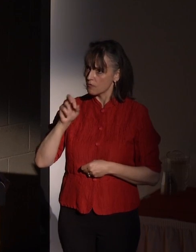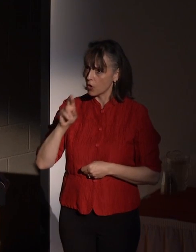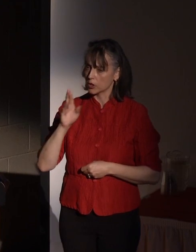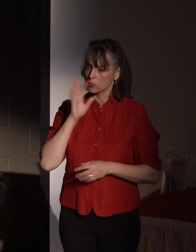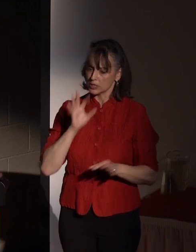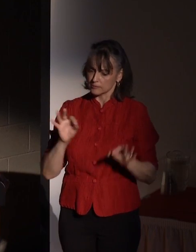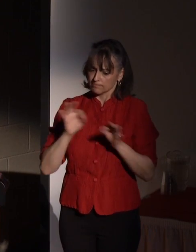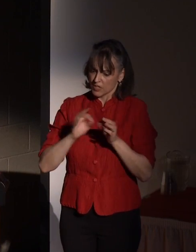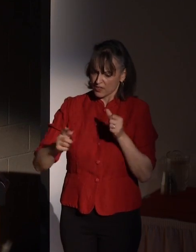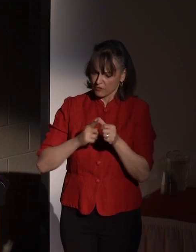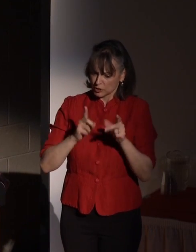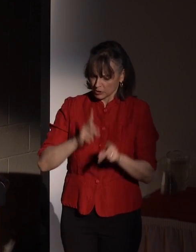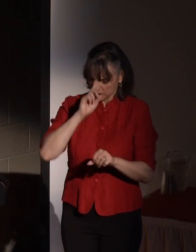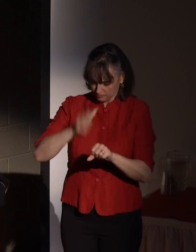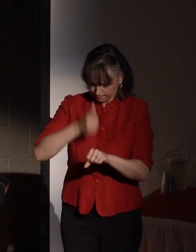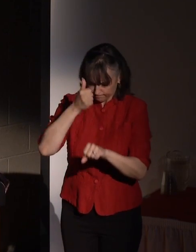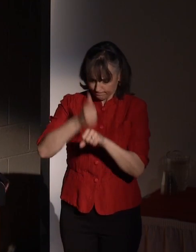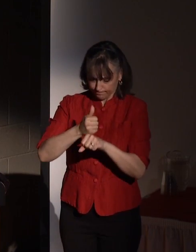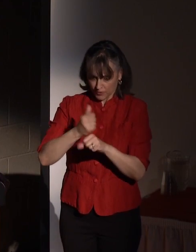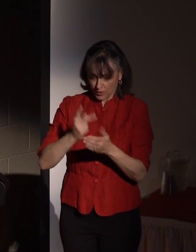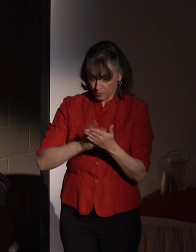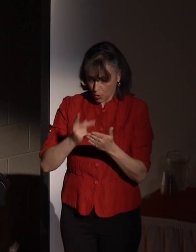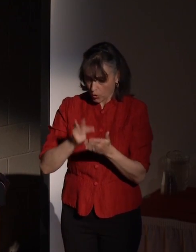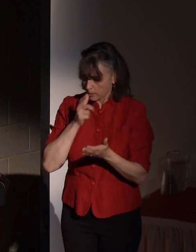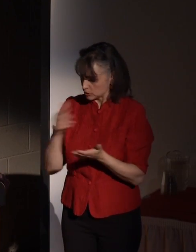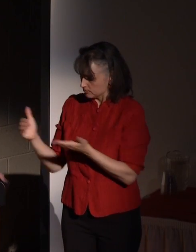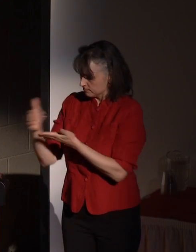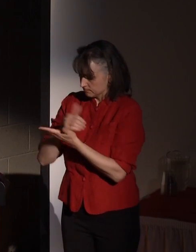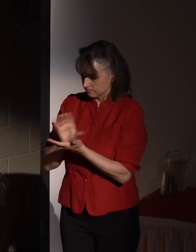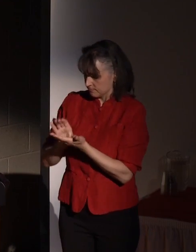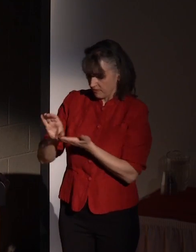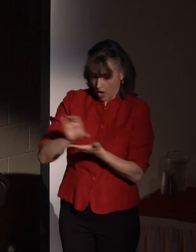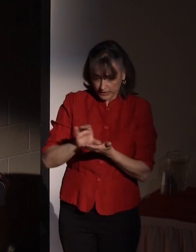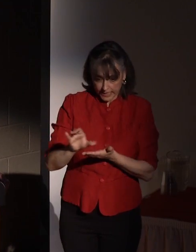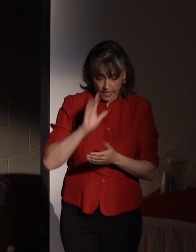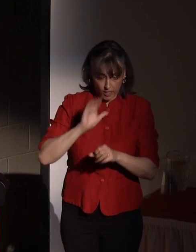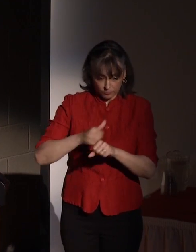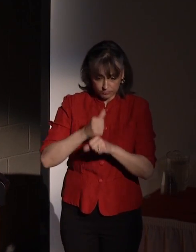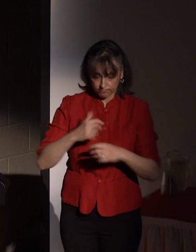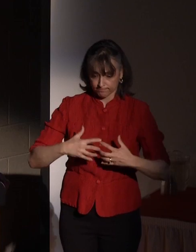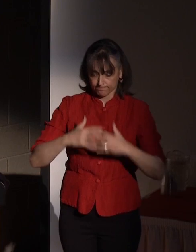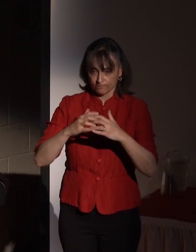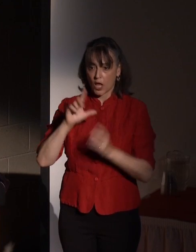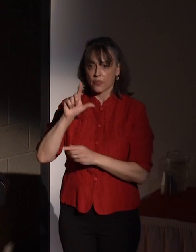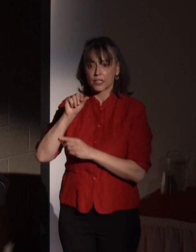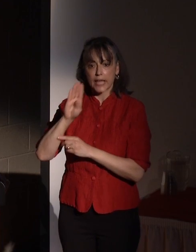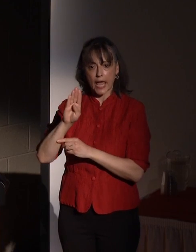development of the program, funding and creation of the laboratory facility, and development of the graduate